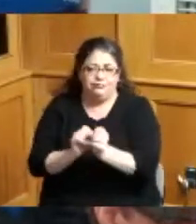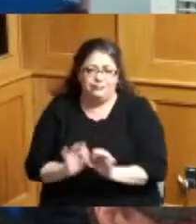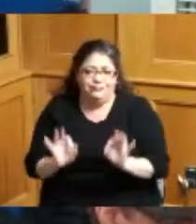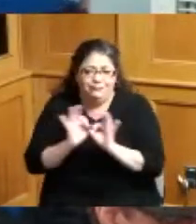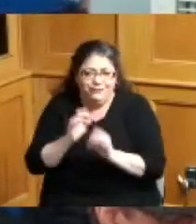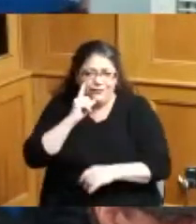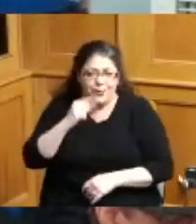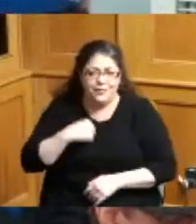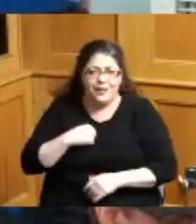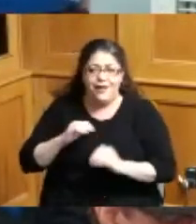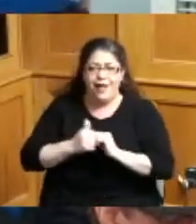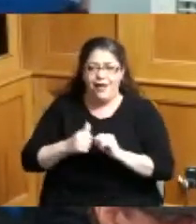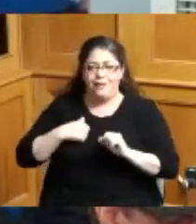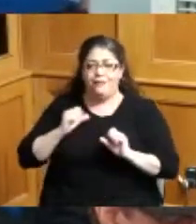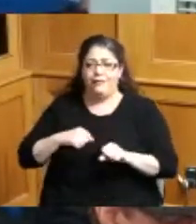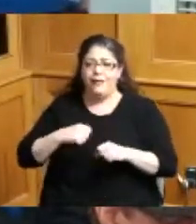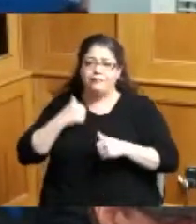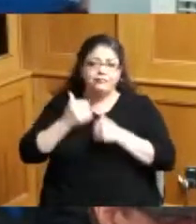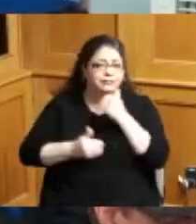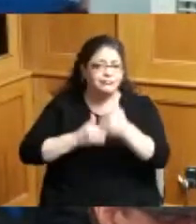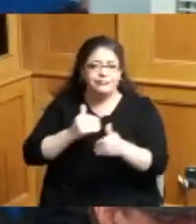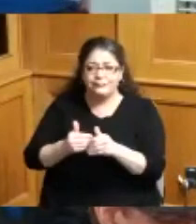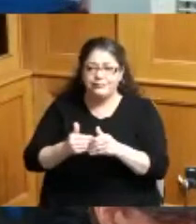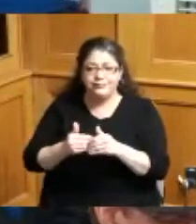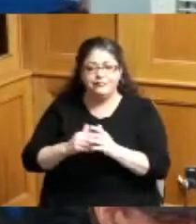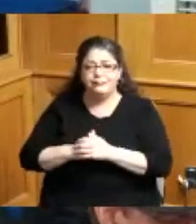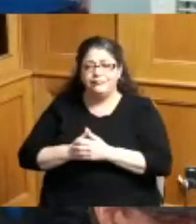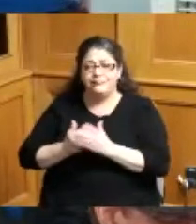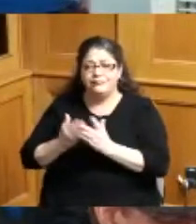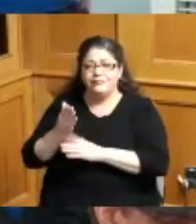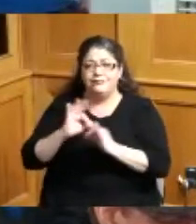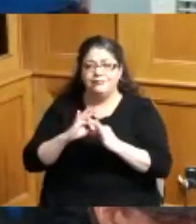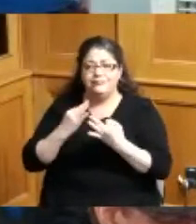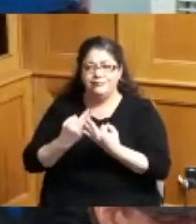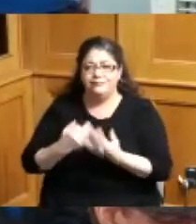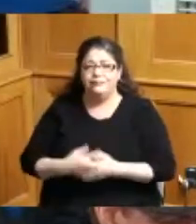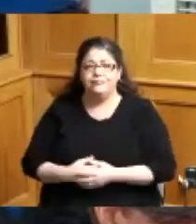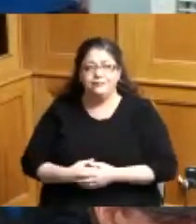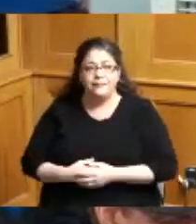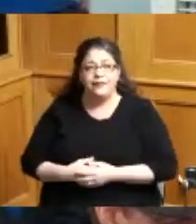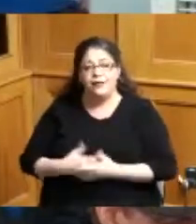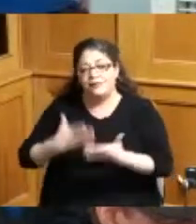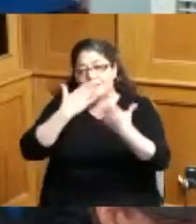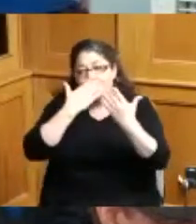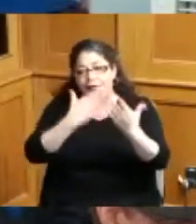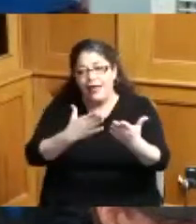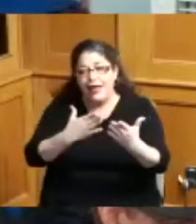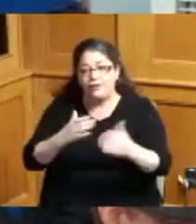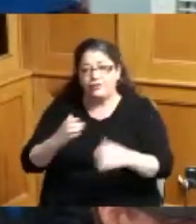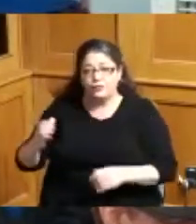that's how where I am today is how I got there and I just want to say thank you to my coaches